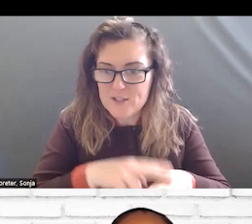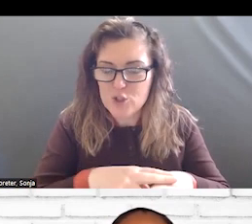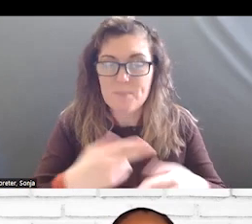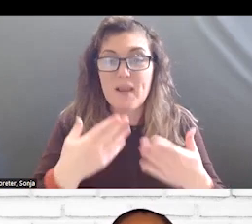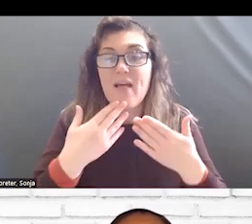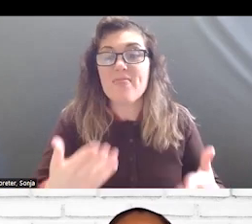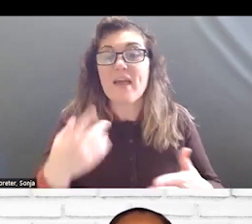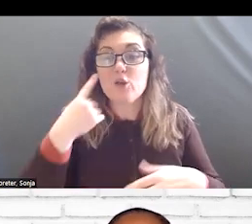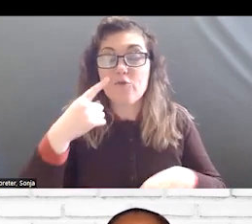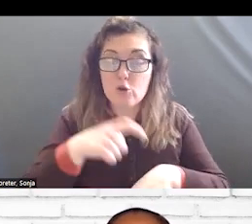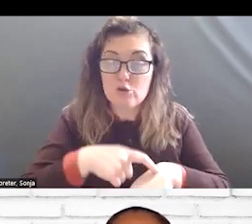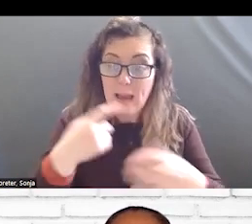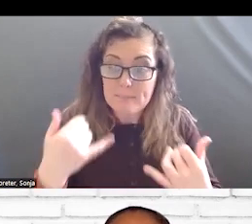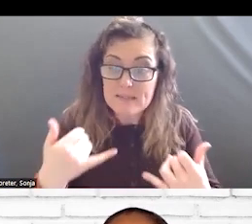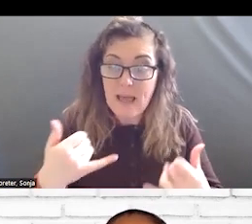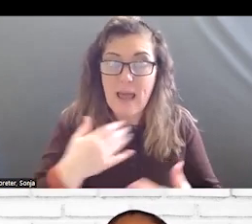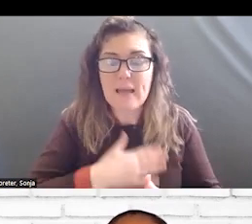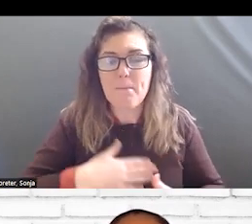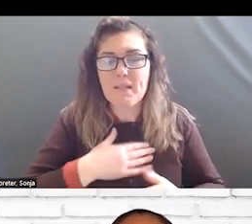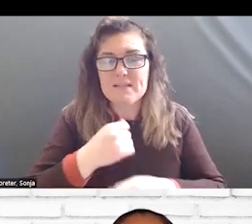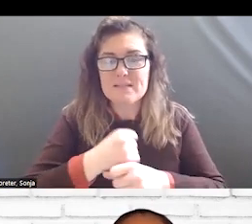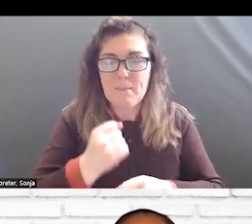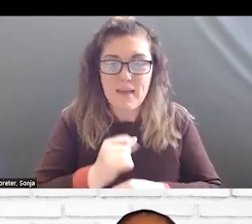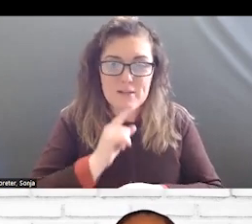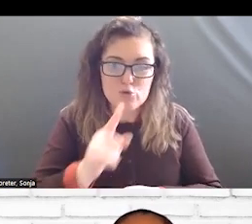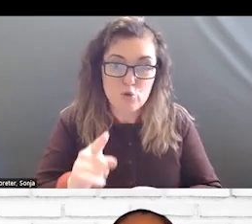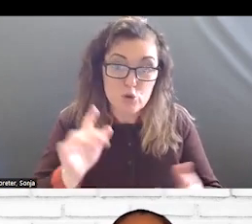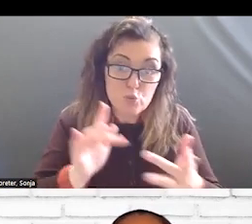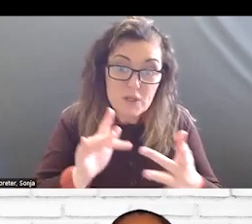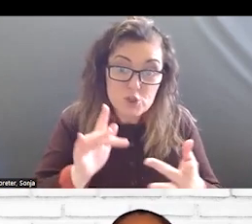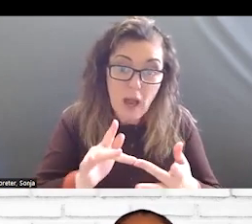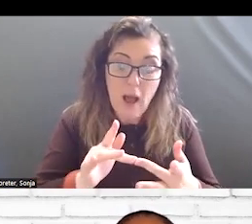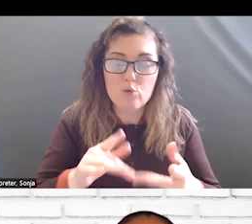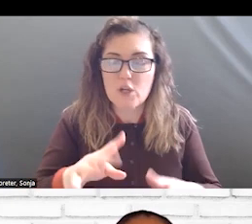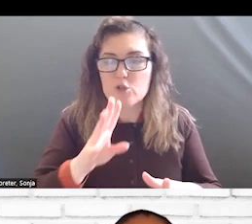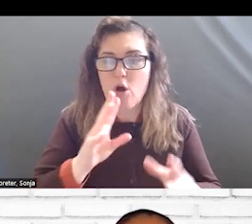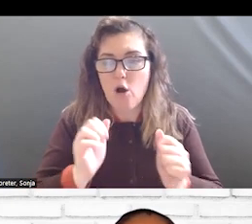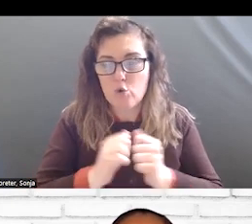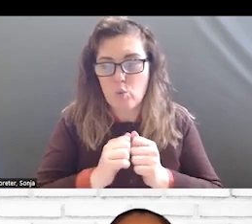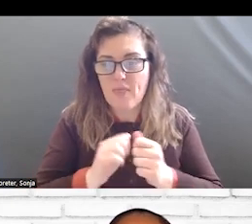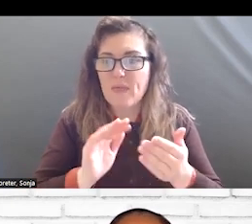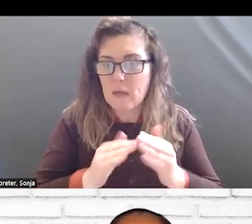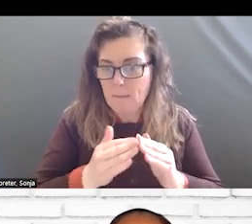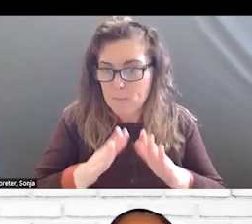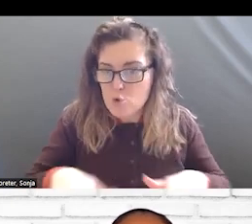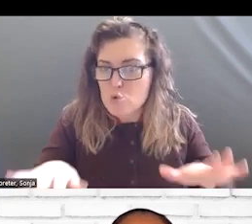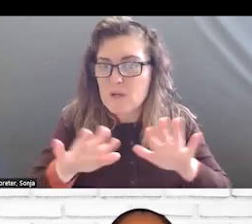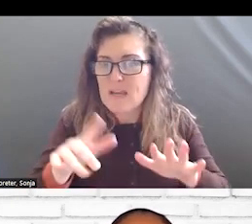TODAY AND PLEASE MAKE SURE THAT YOU ARE REACHING OUT AND TALKING WITH THOSE IN YOUR COMMUNITY WHO ARE DOING THIS WORK DIRECTLY.